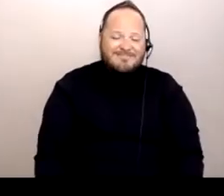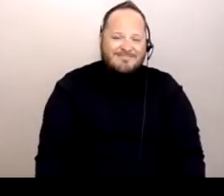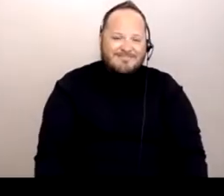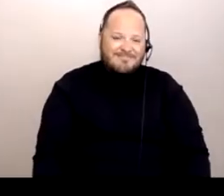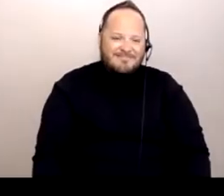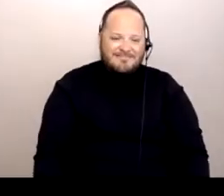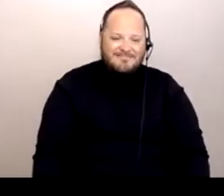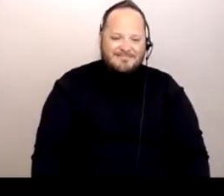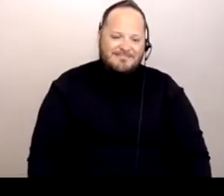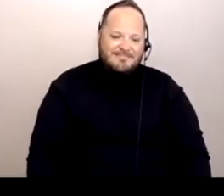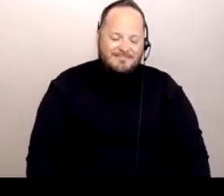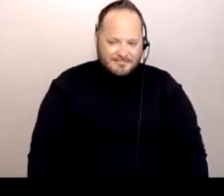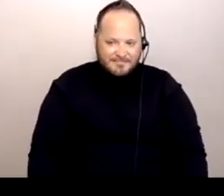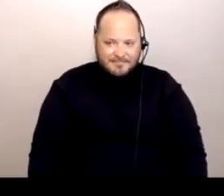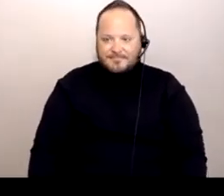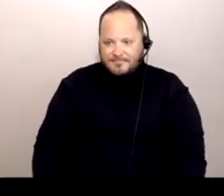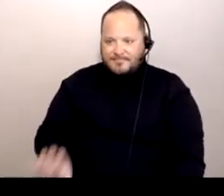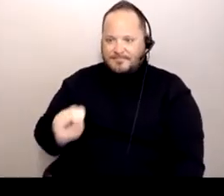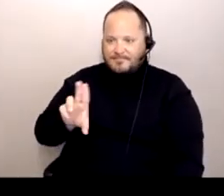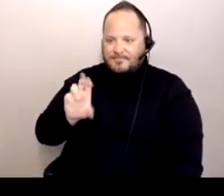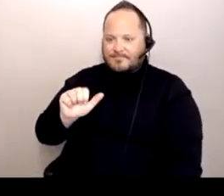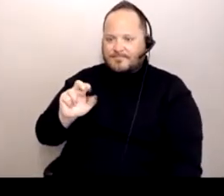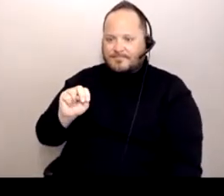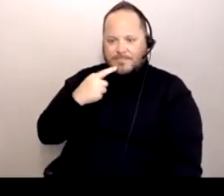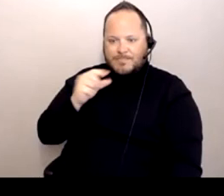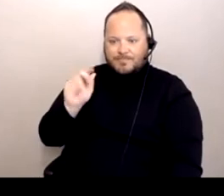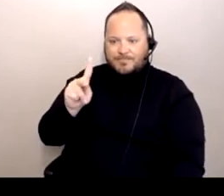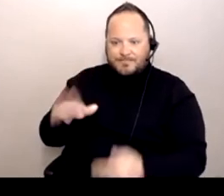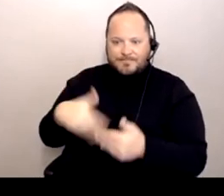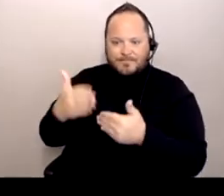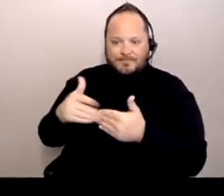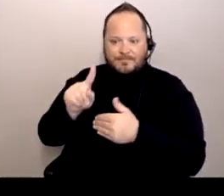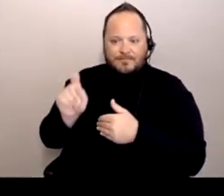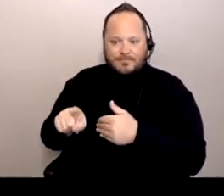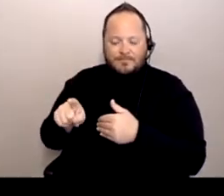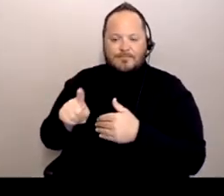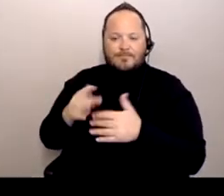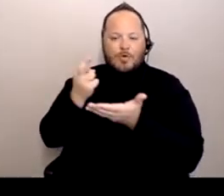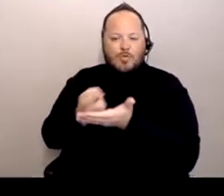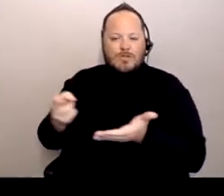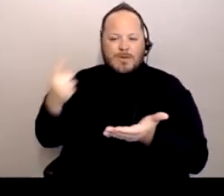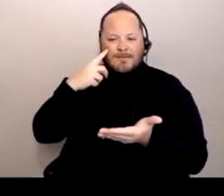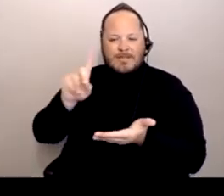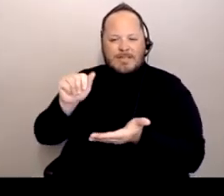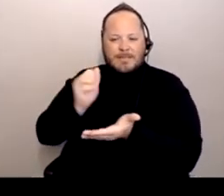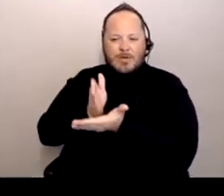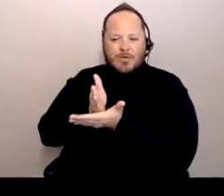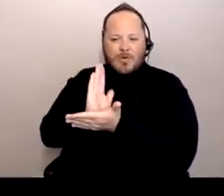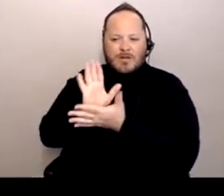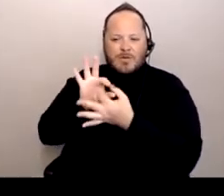[Susan] Okay. The next question was, "Resources for disability rights regarding colleges.